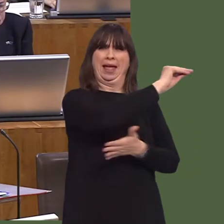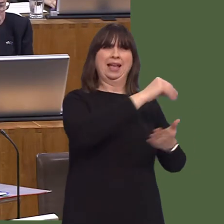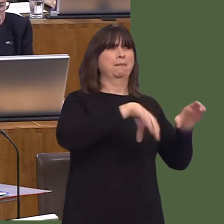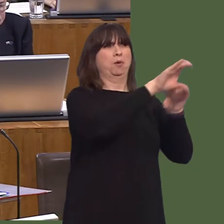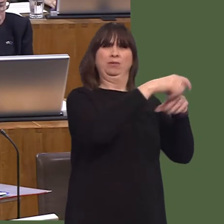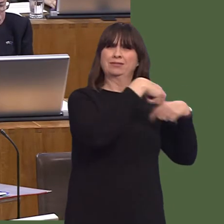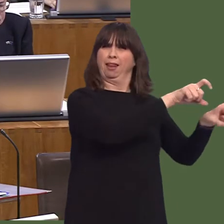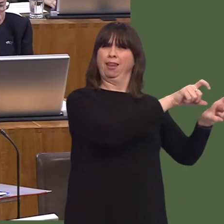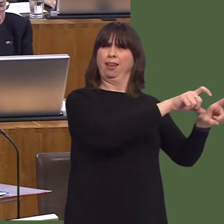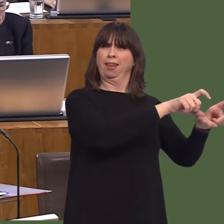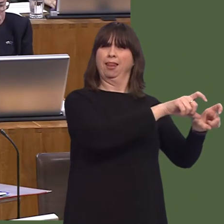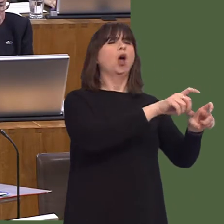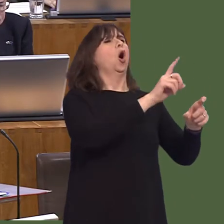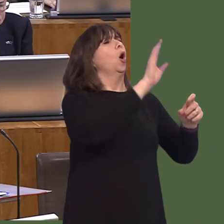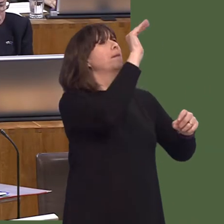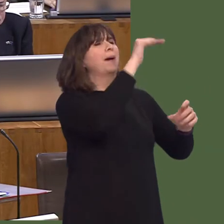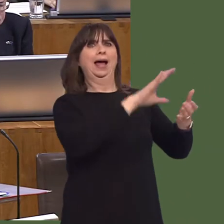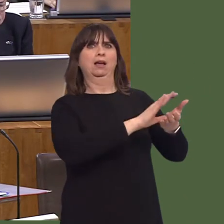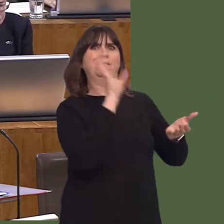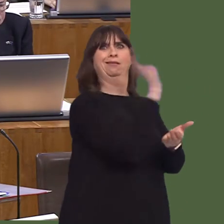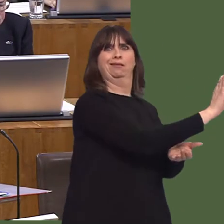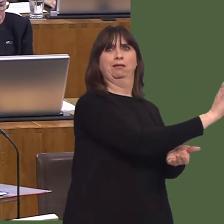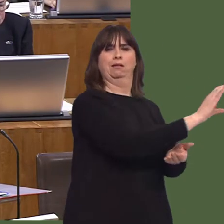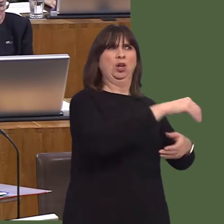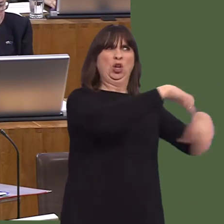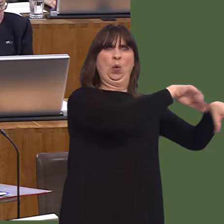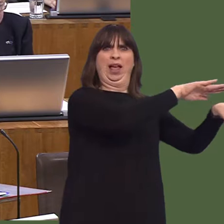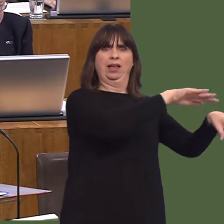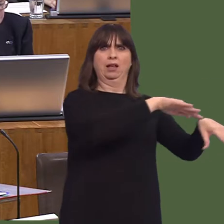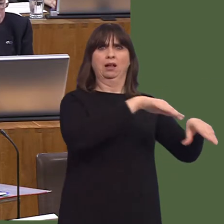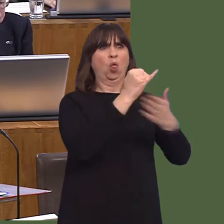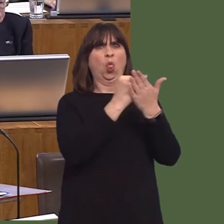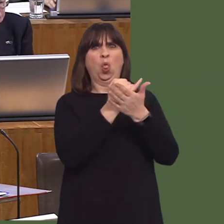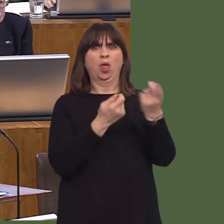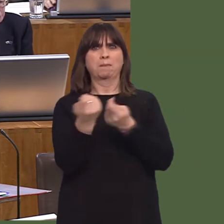rid of those that do not, so that we can really focus on delivering the transformation we